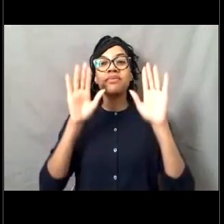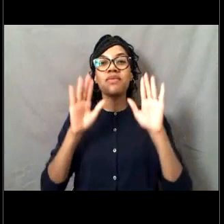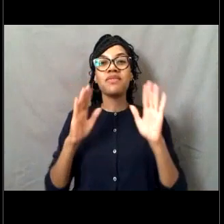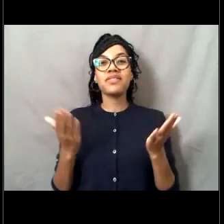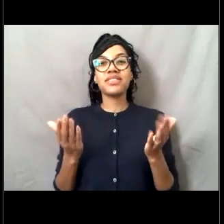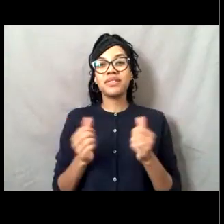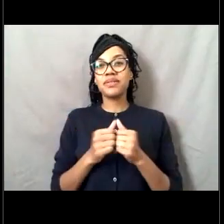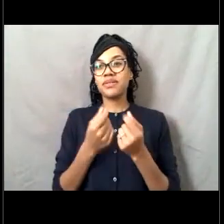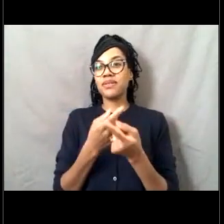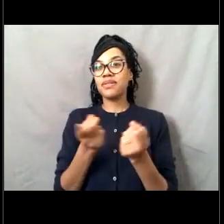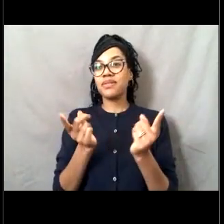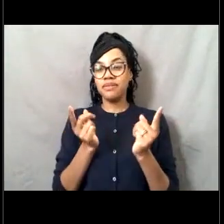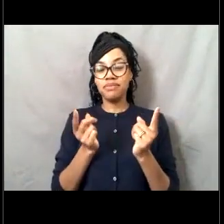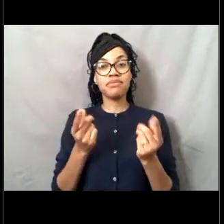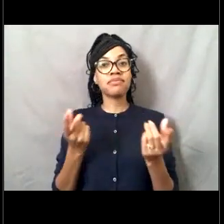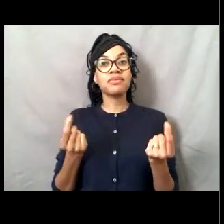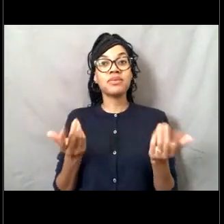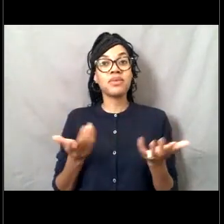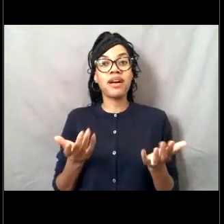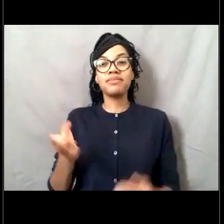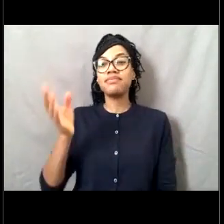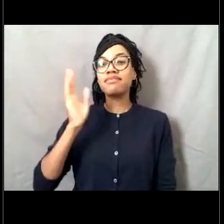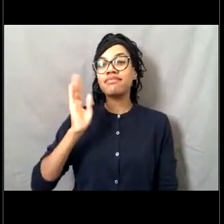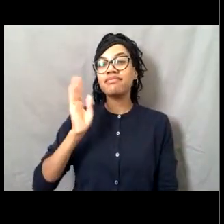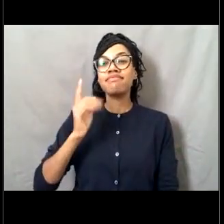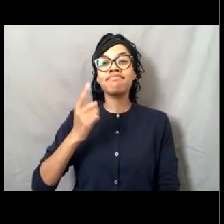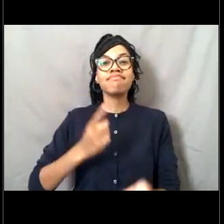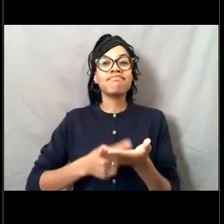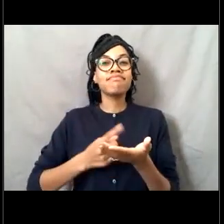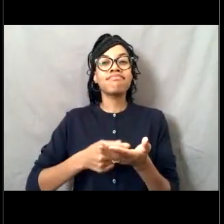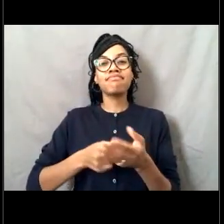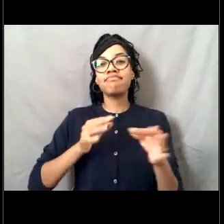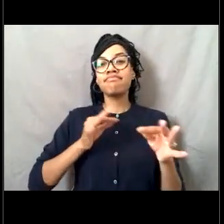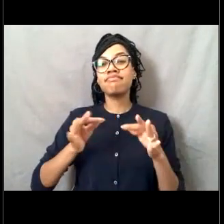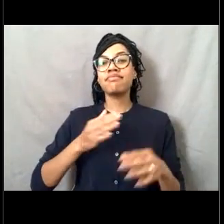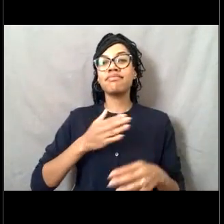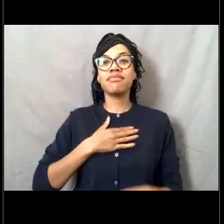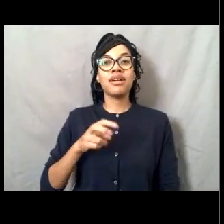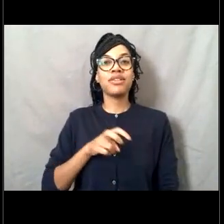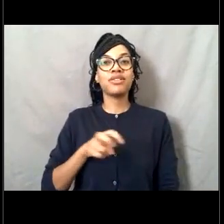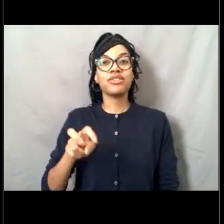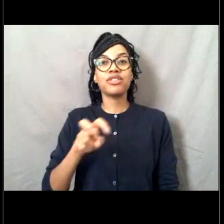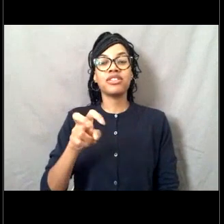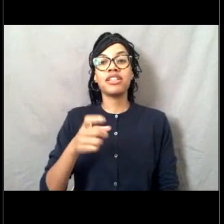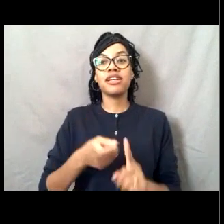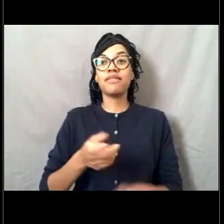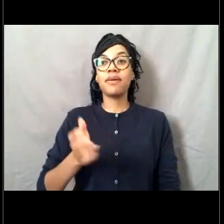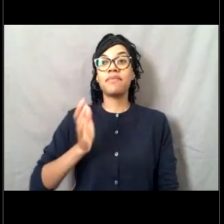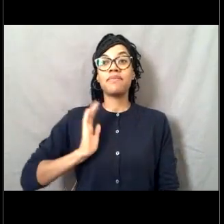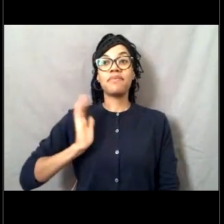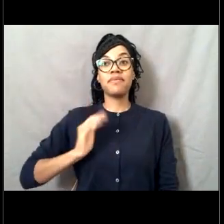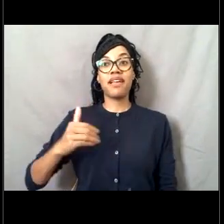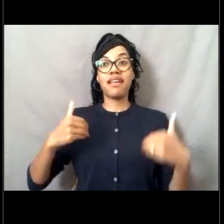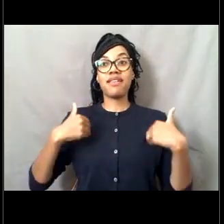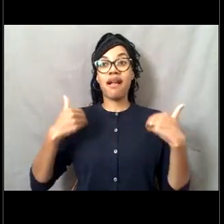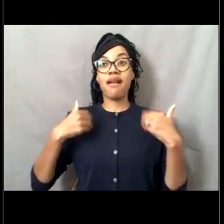to talk about my journey from being a young person getting interested in science